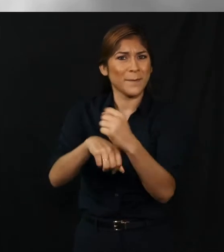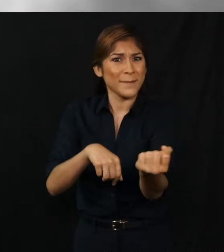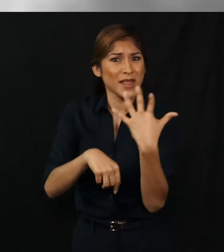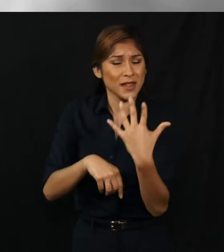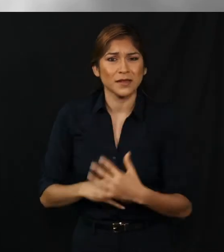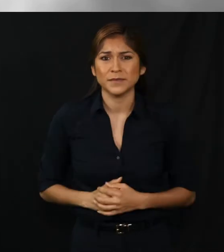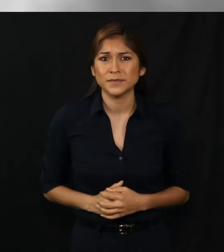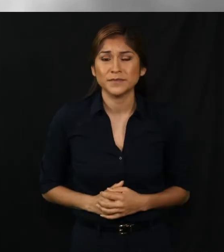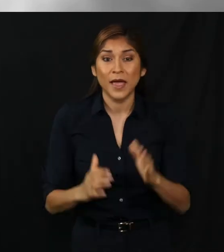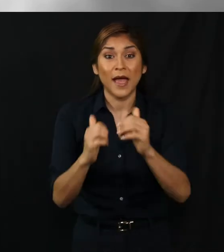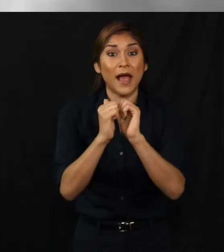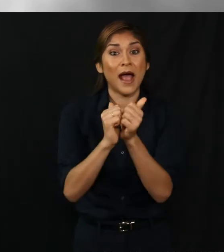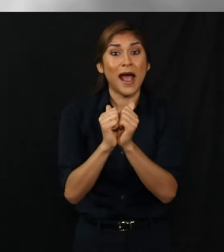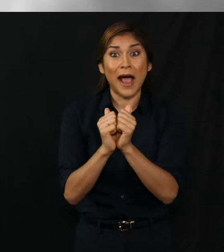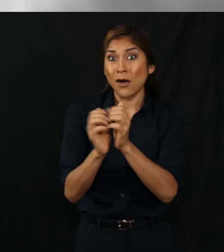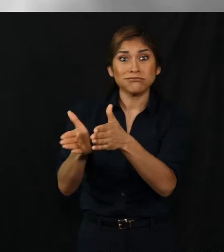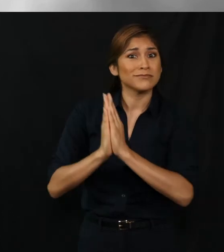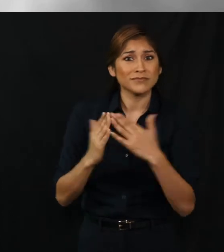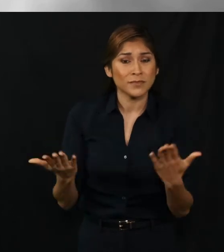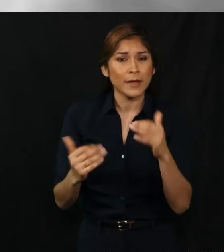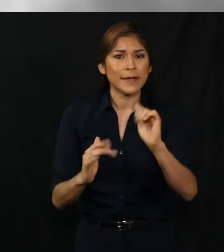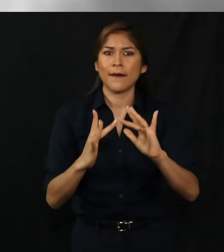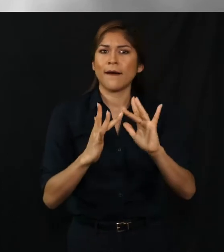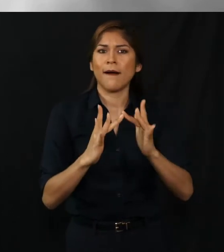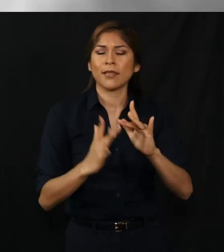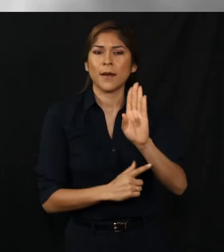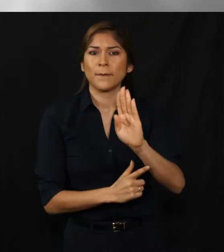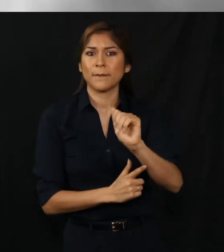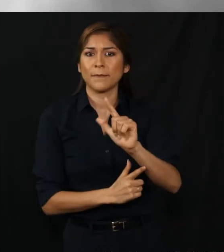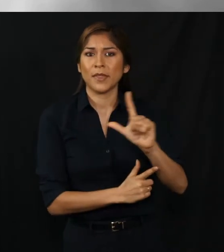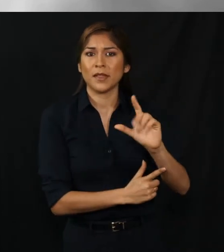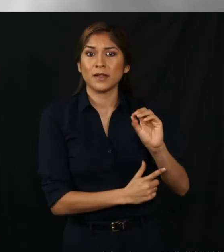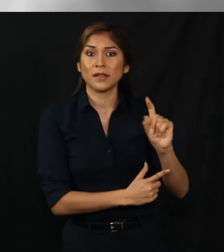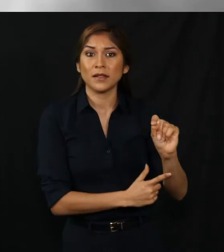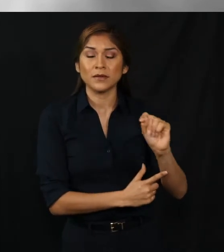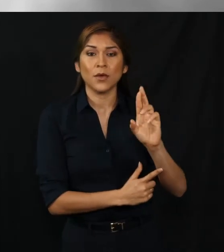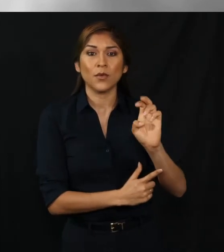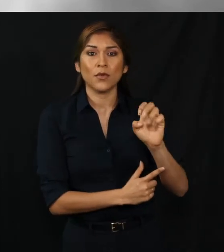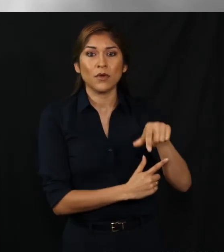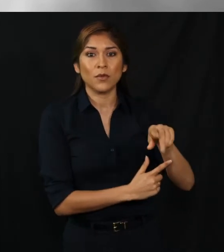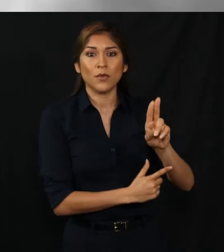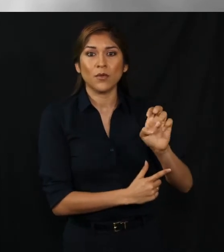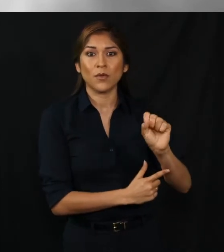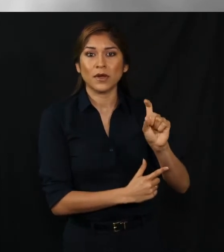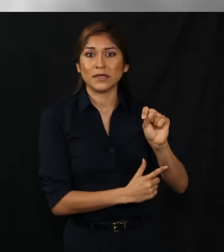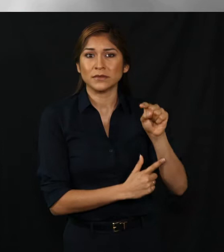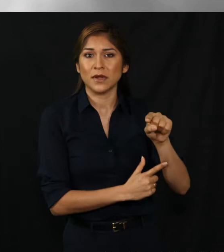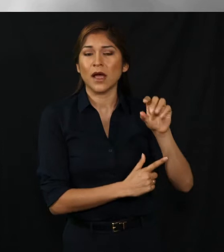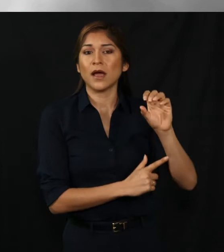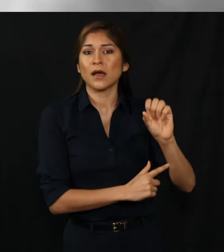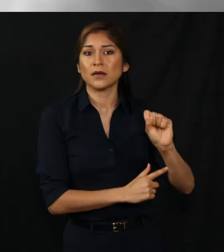You can make this request online by going to the website ballotrequest.sos.ga.gov